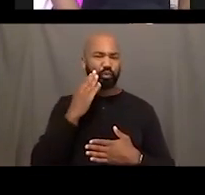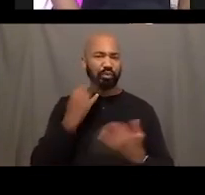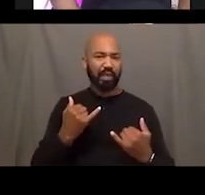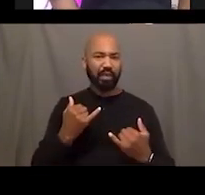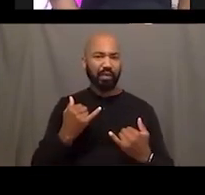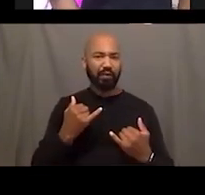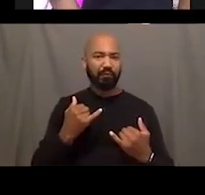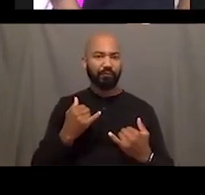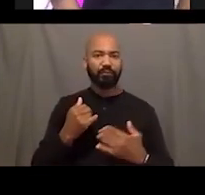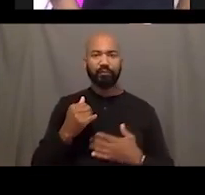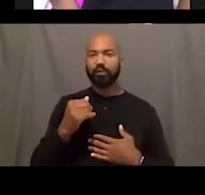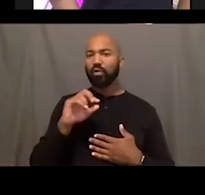is Warsan Shire